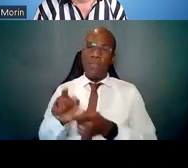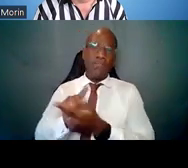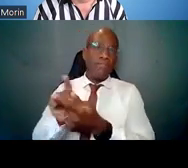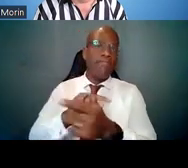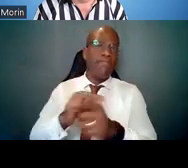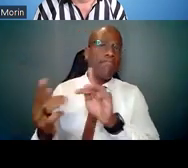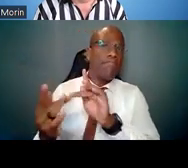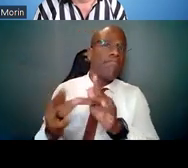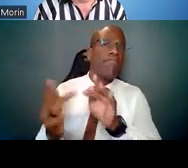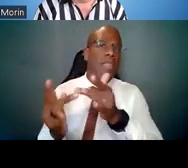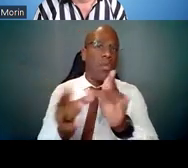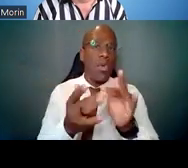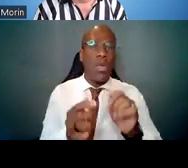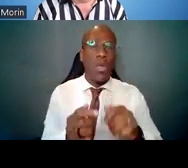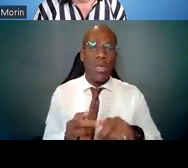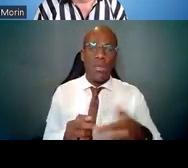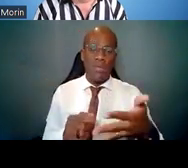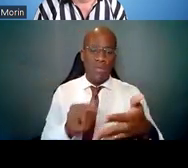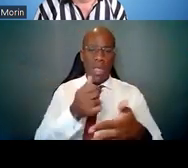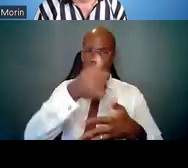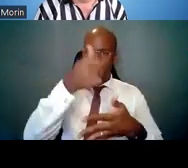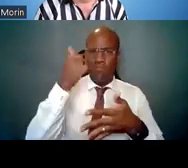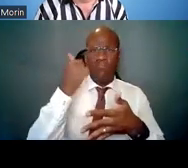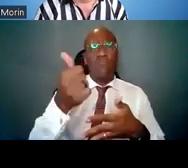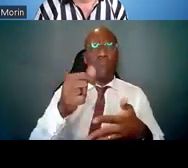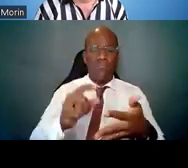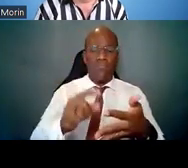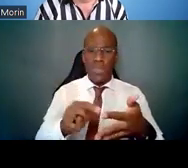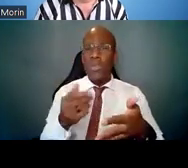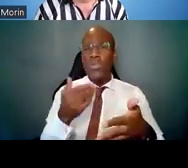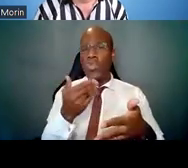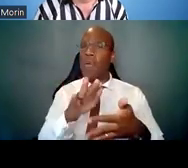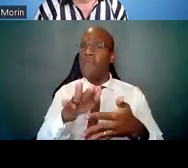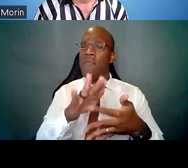Very well is a 5, well enough is a 4, could be better,